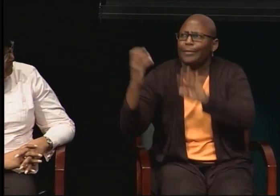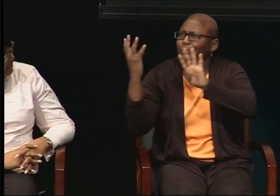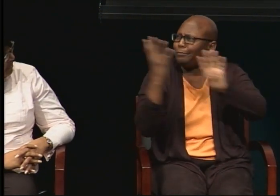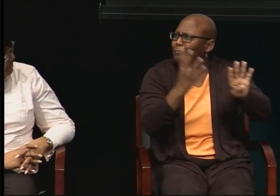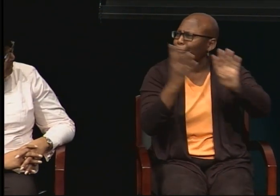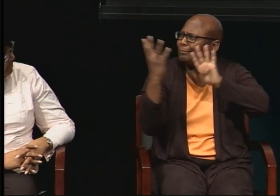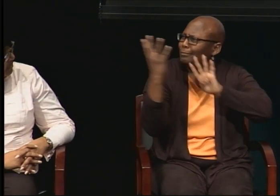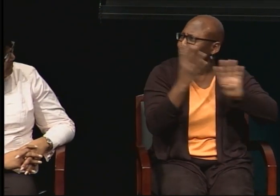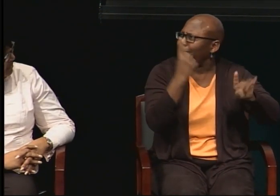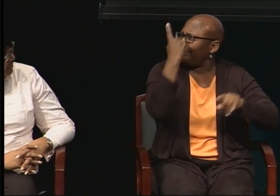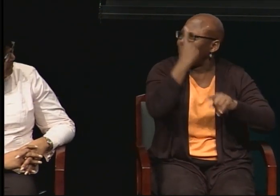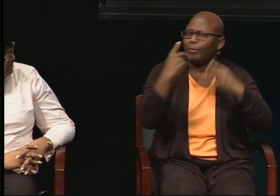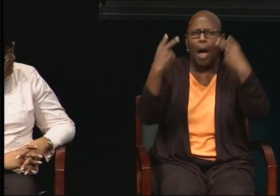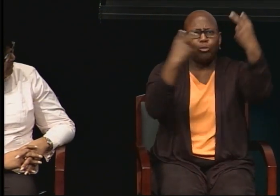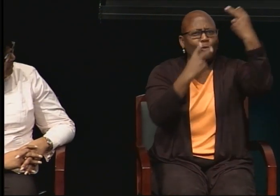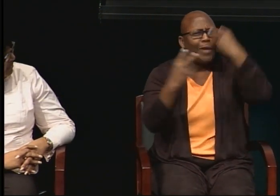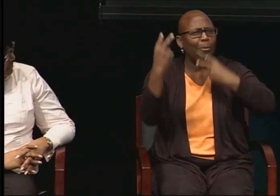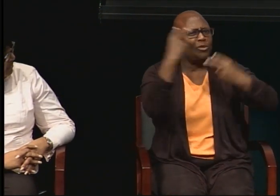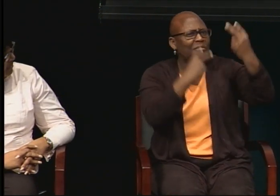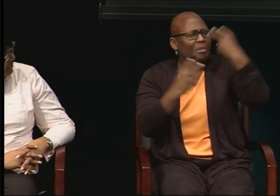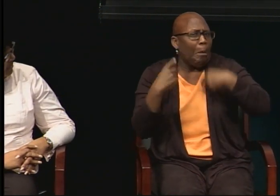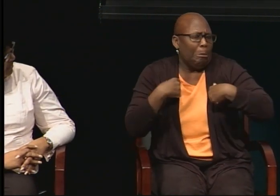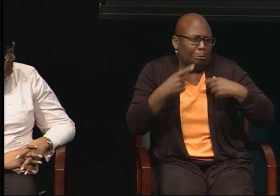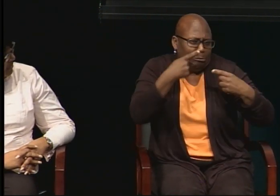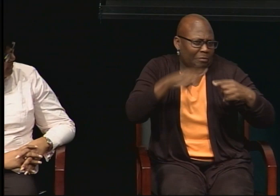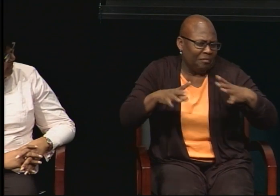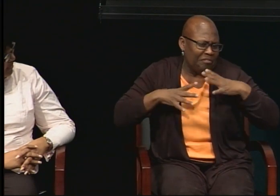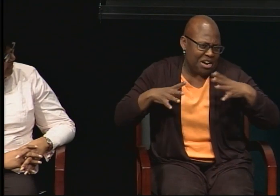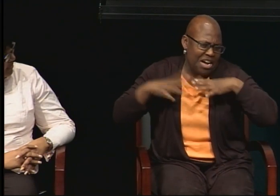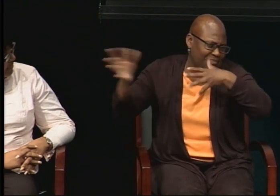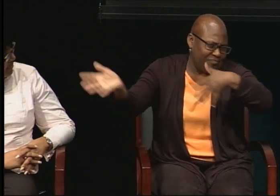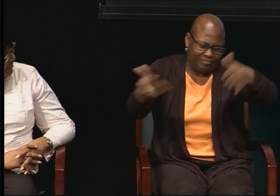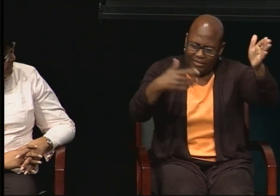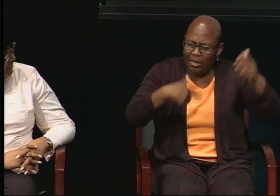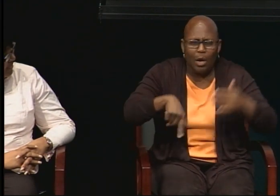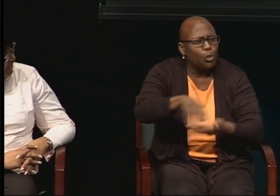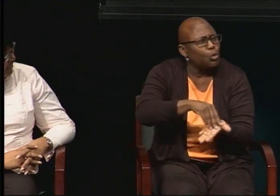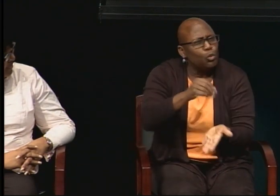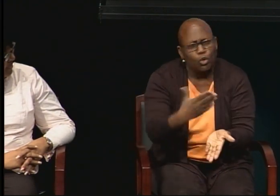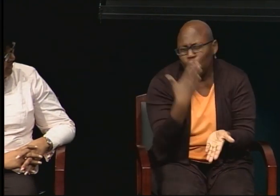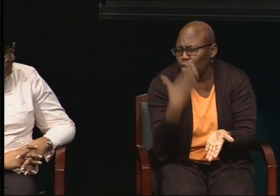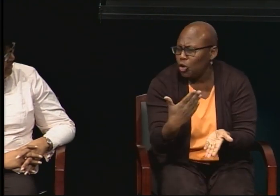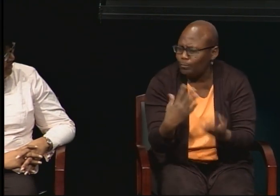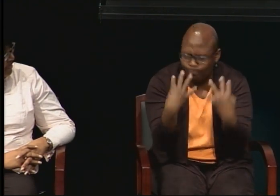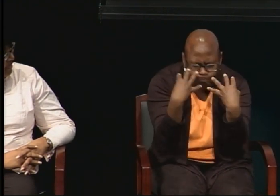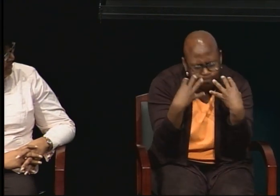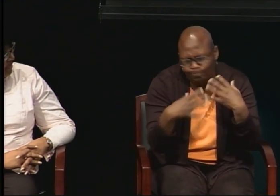and wondered why they were observing me. My students paid rapt attention while I was working.